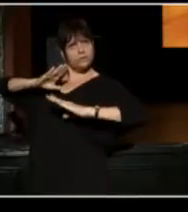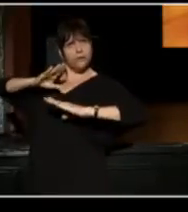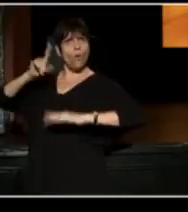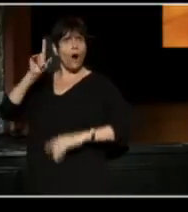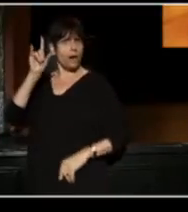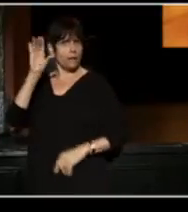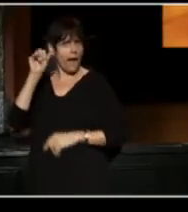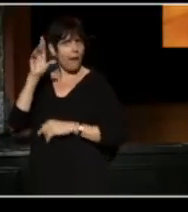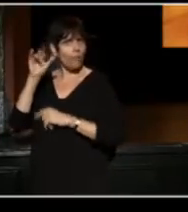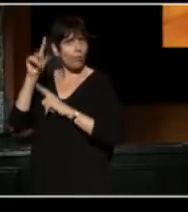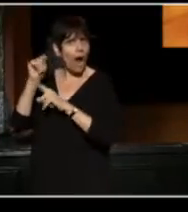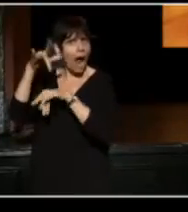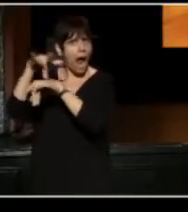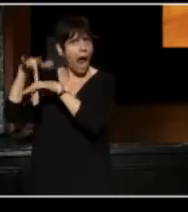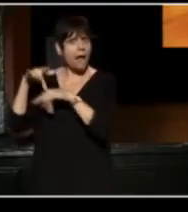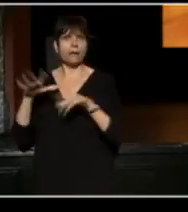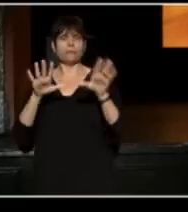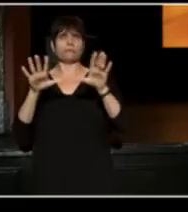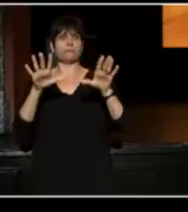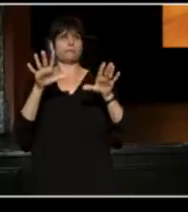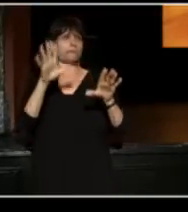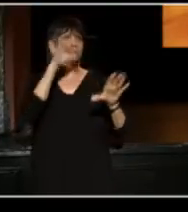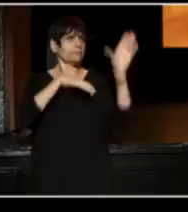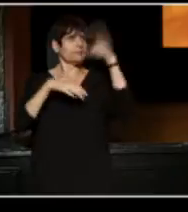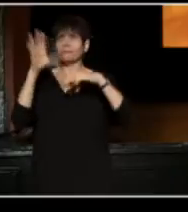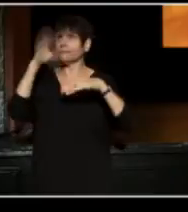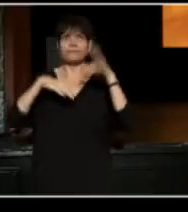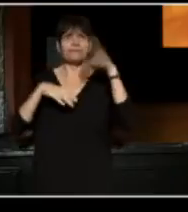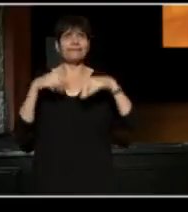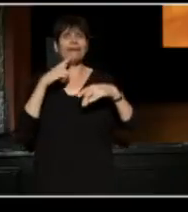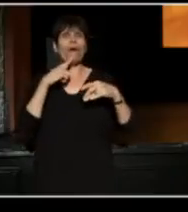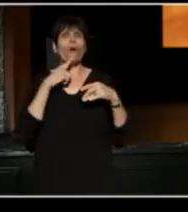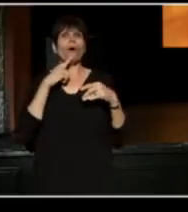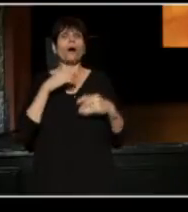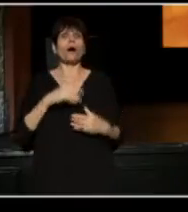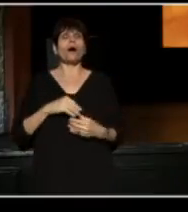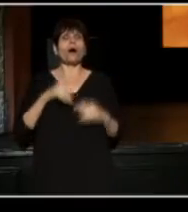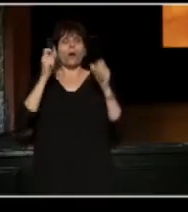or perhaps, you'll experience a revelation in an elevator.